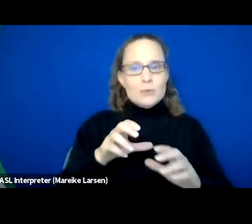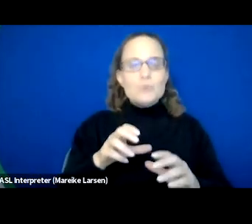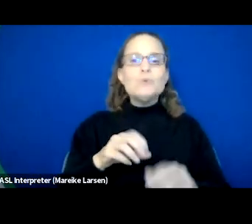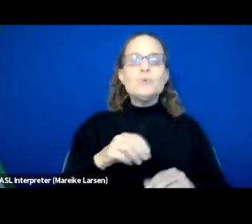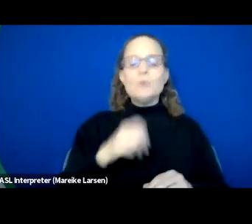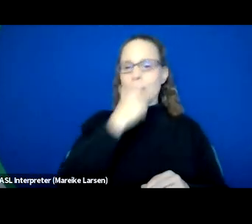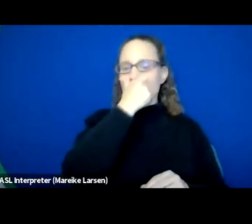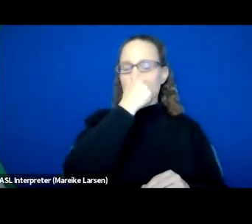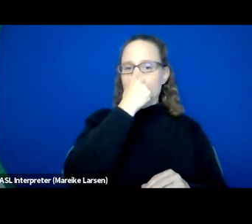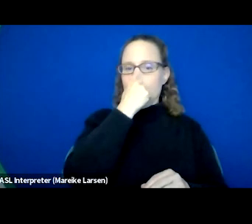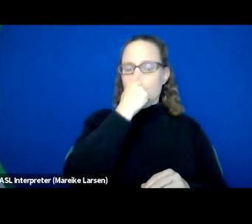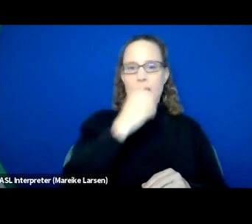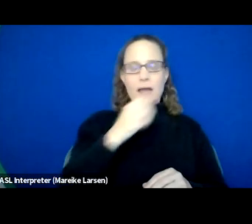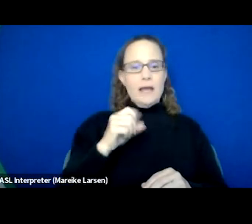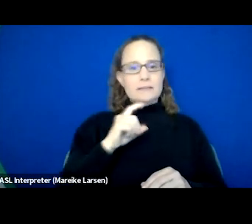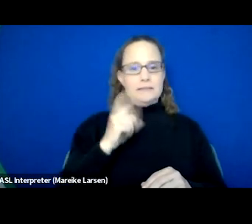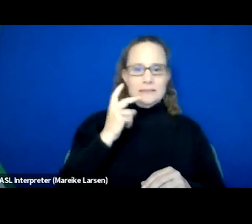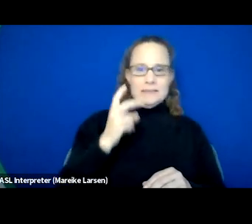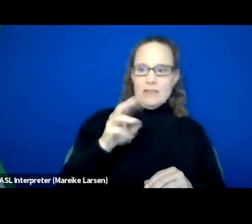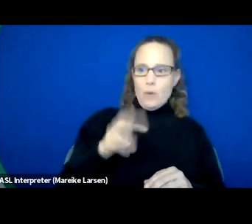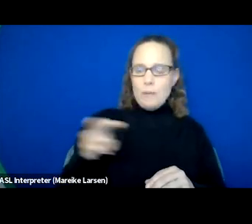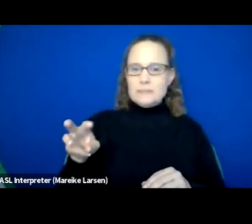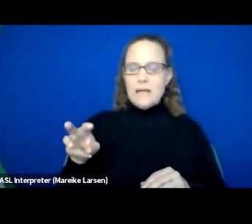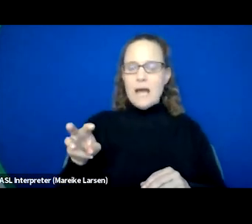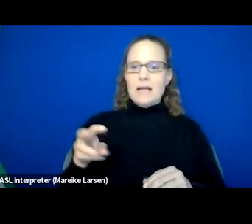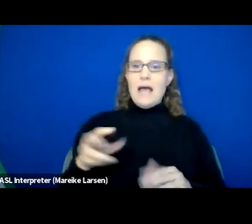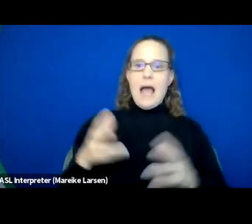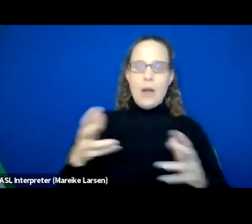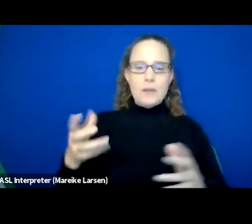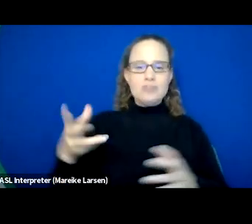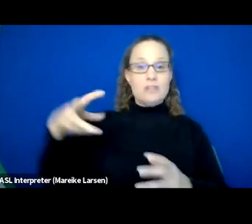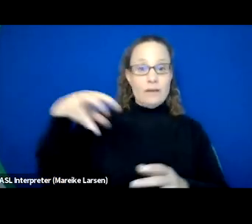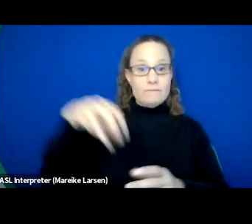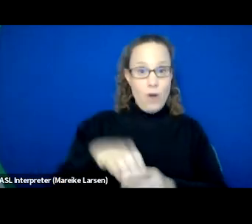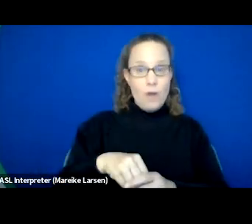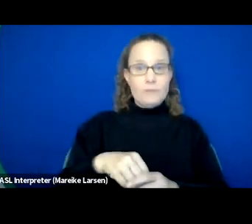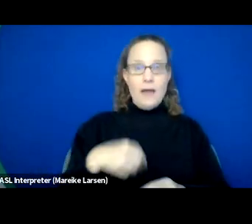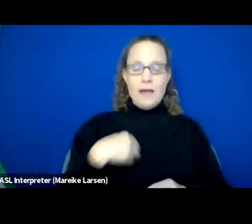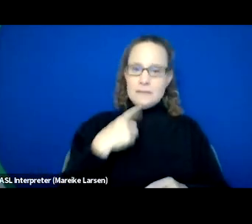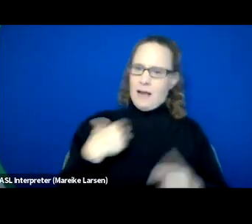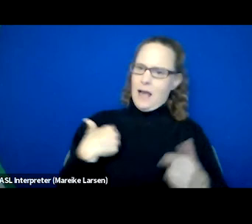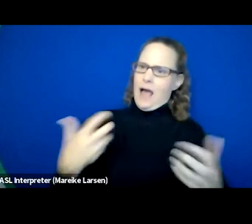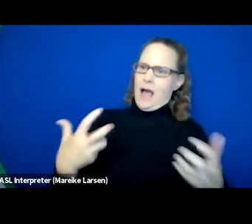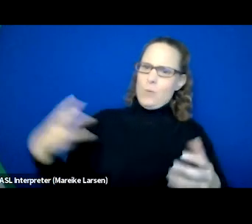and look on the website and see how very, so much they're involved. And I said, I wanna be a part of that team too.